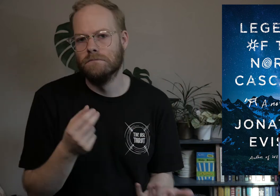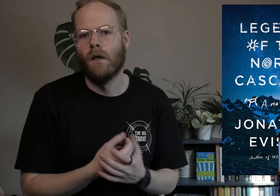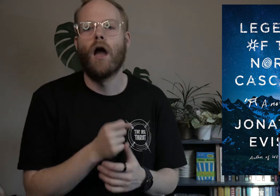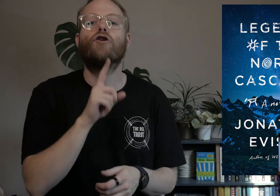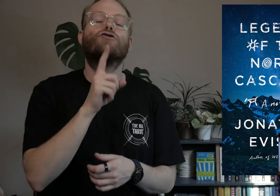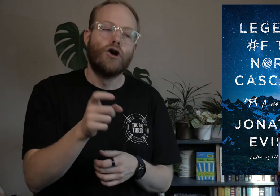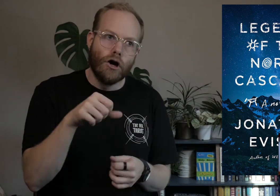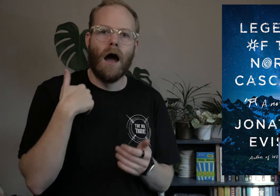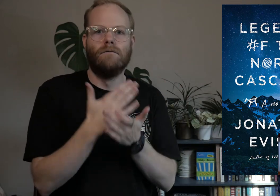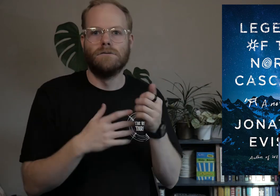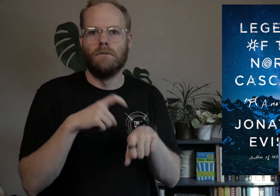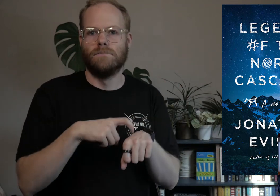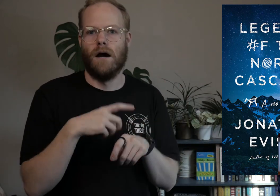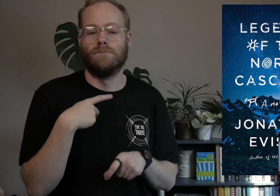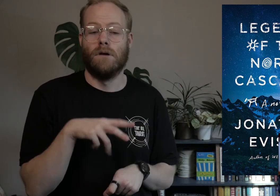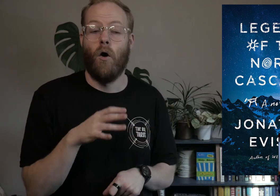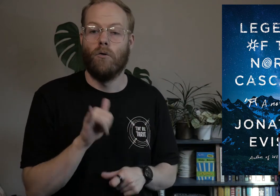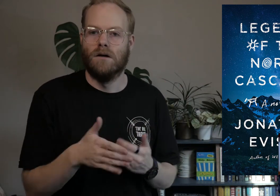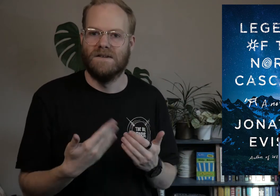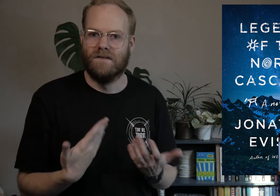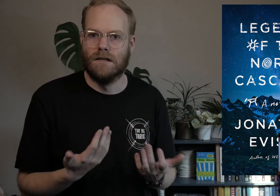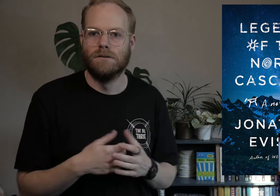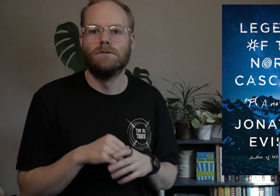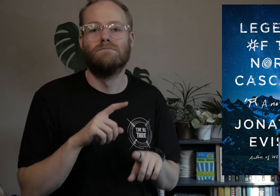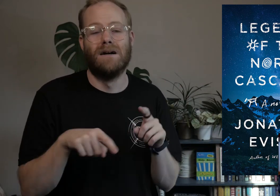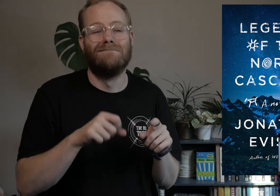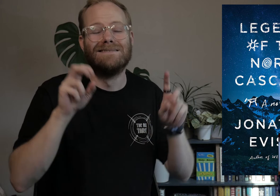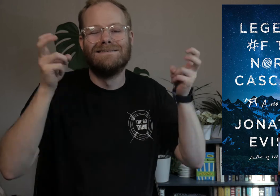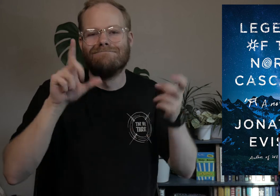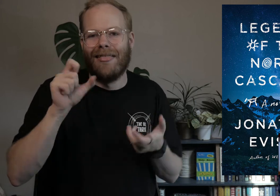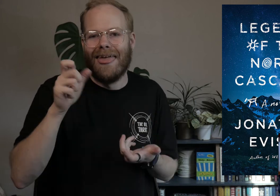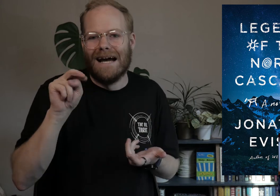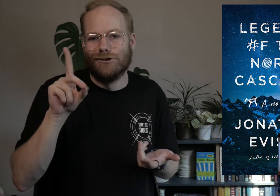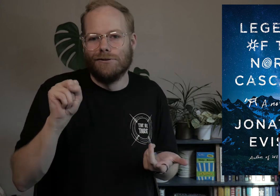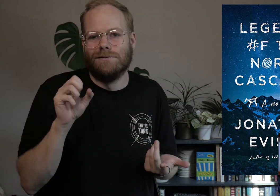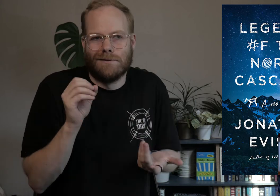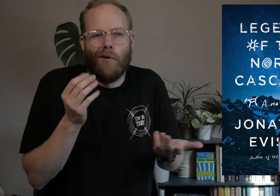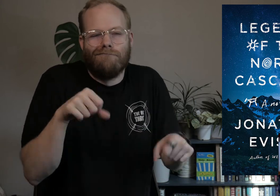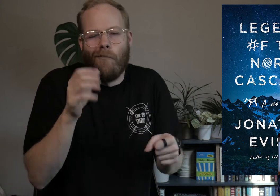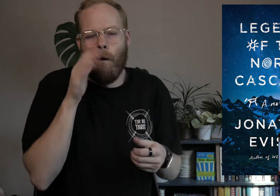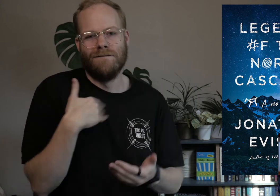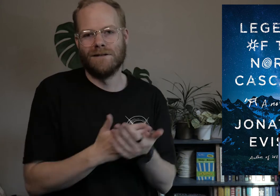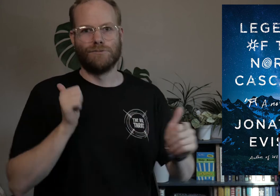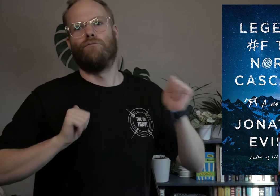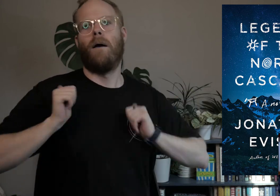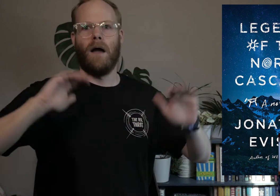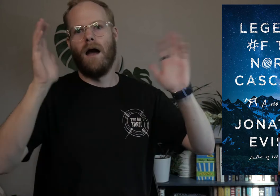Sure, there were some times that I went, wow, that’s convenient, but this is titled Legends, so there’s bound to be some dramatics.